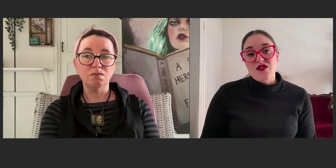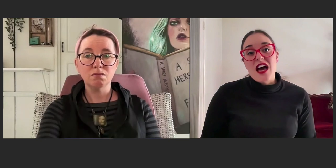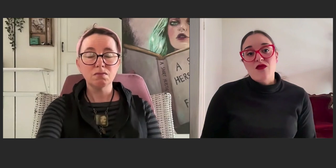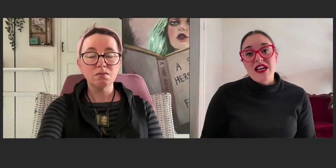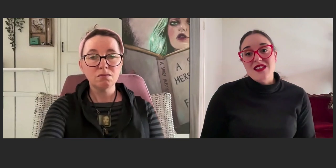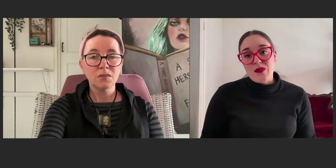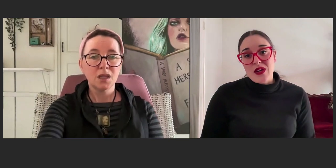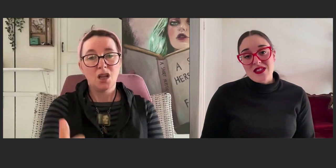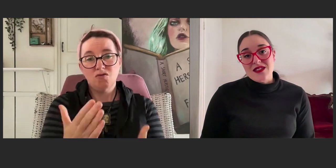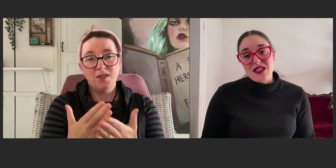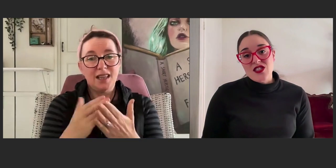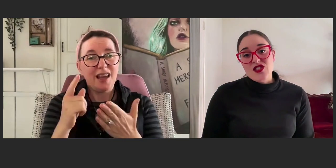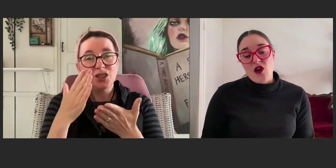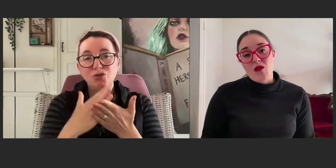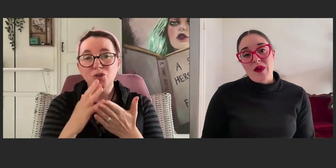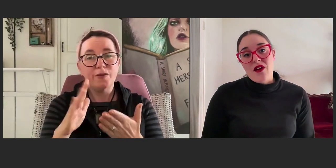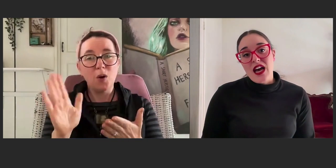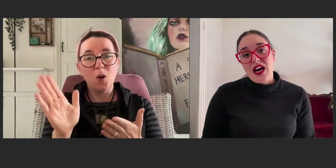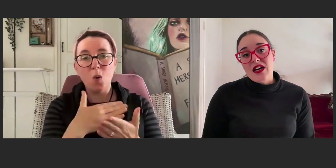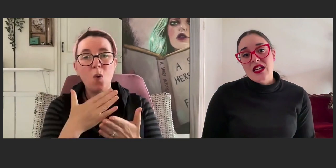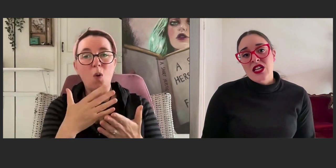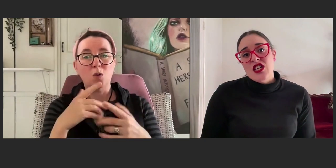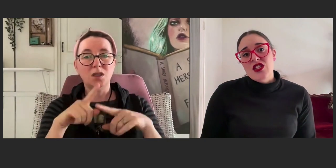for that reason, because that's such a strong barrier.